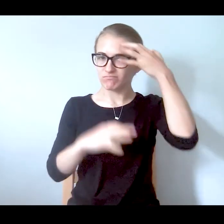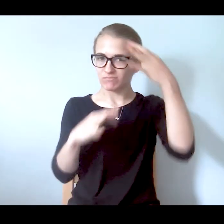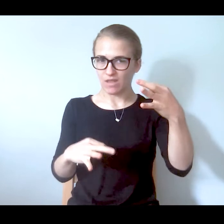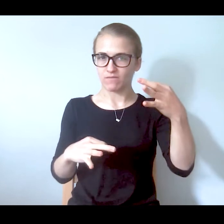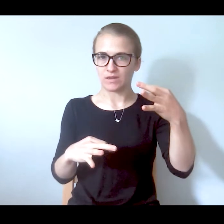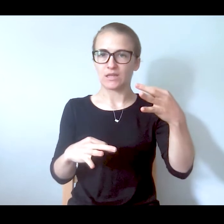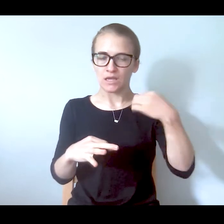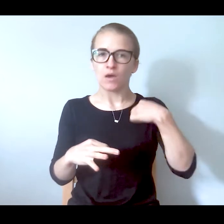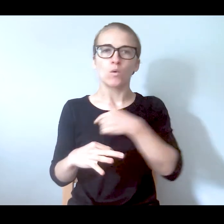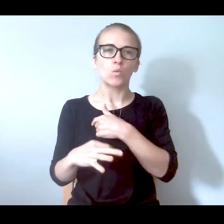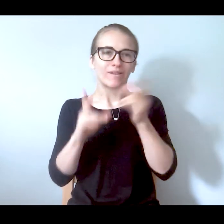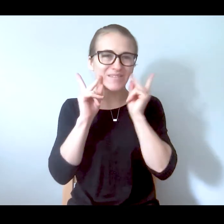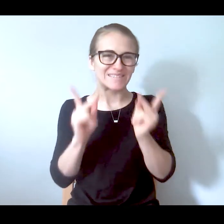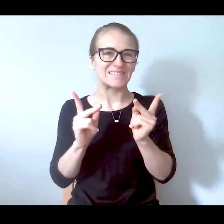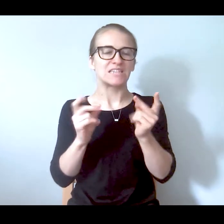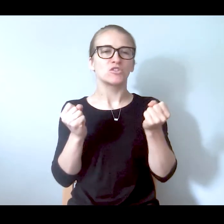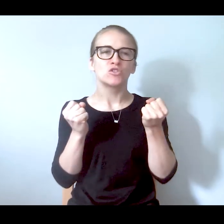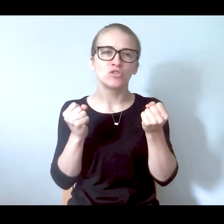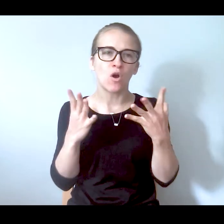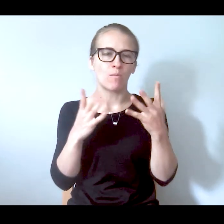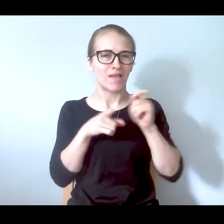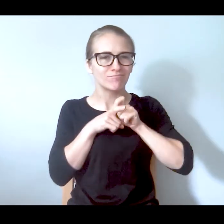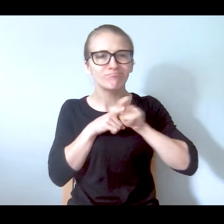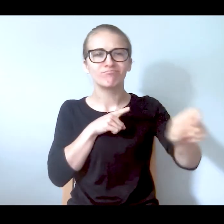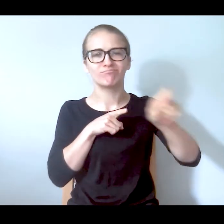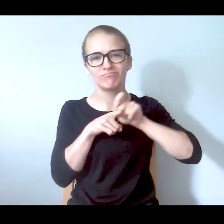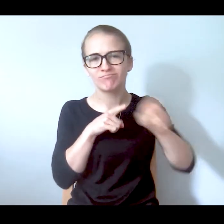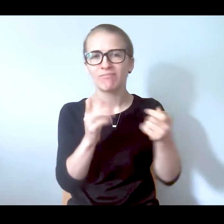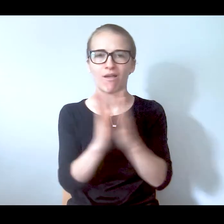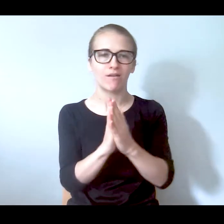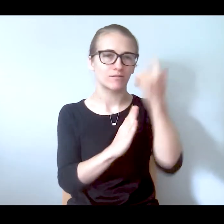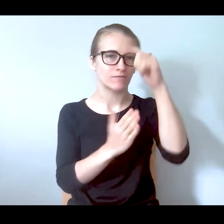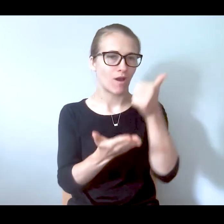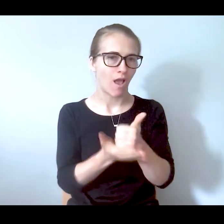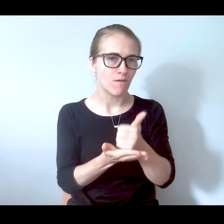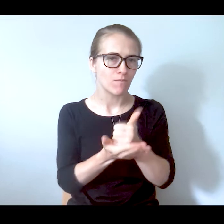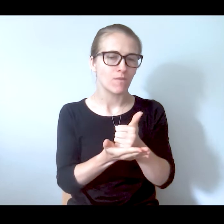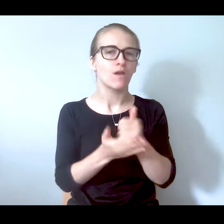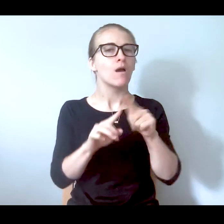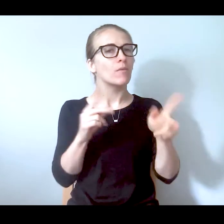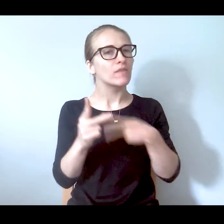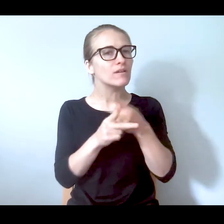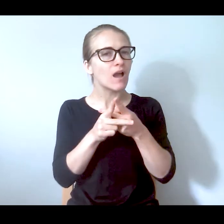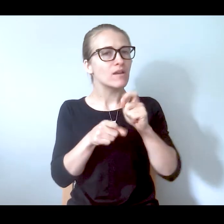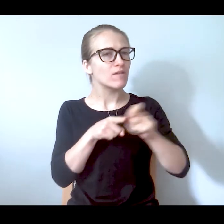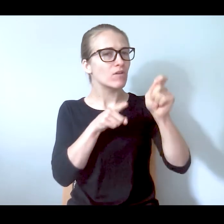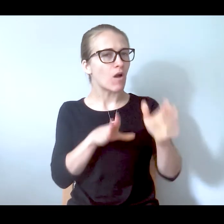of people calling in for help, but the type of callers that we're receiving are different. So